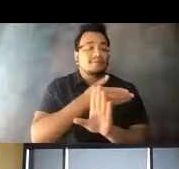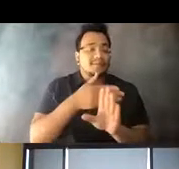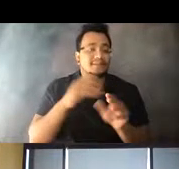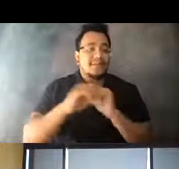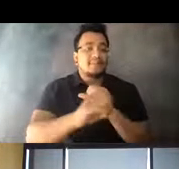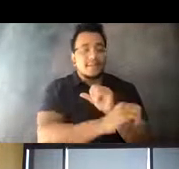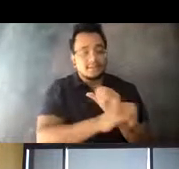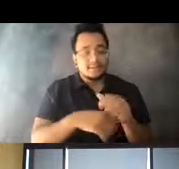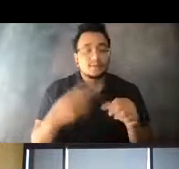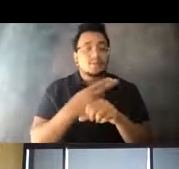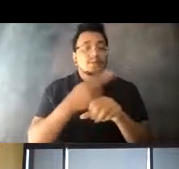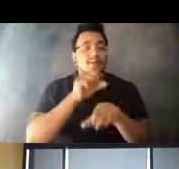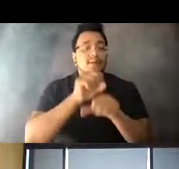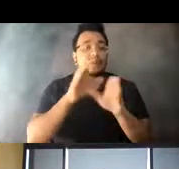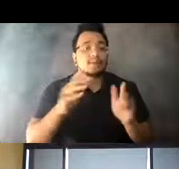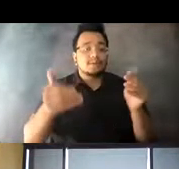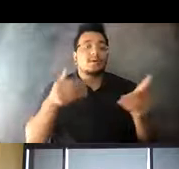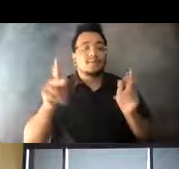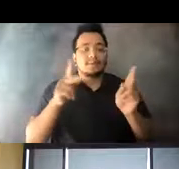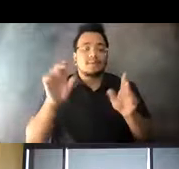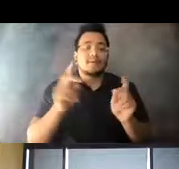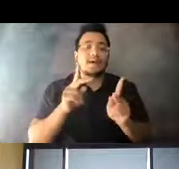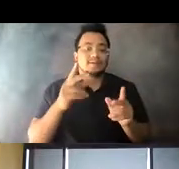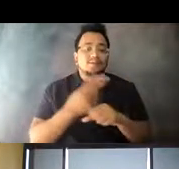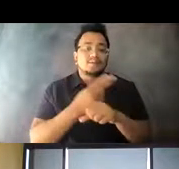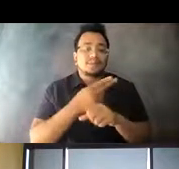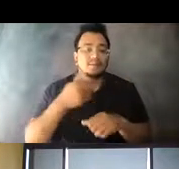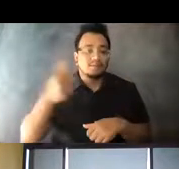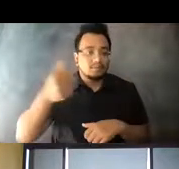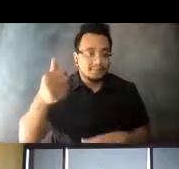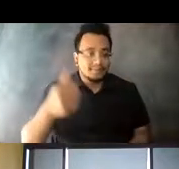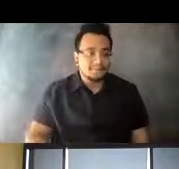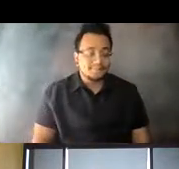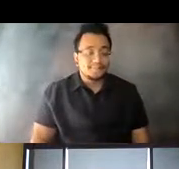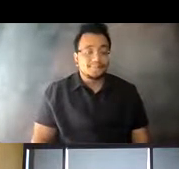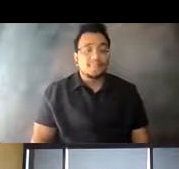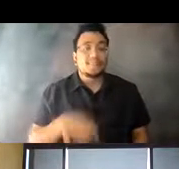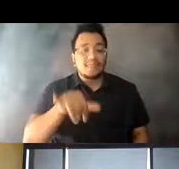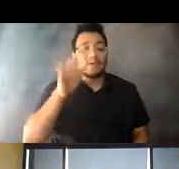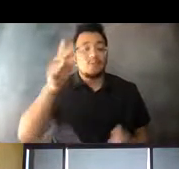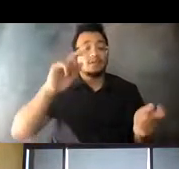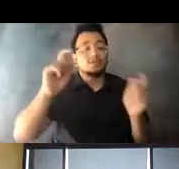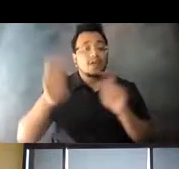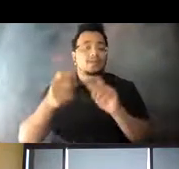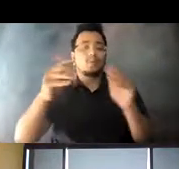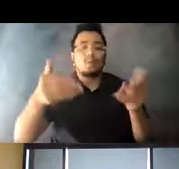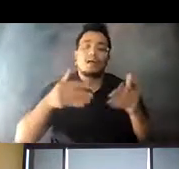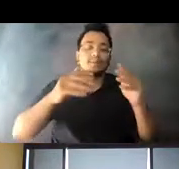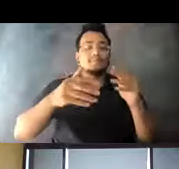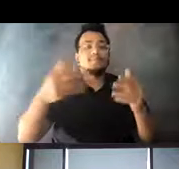employees to welcome people back to our system. 14:44:59 That will morph into a welcome aboard campaign featuring real riders who have come